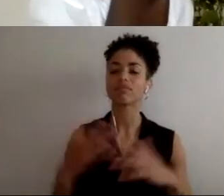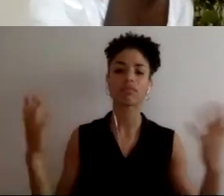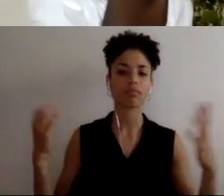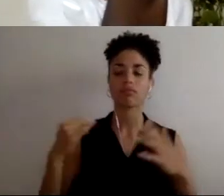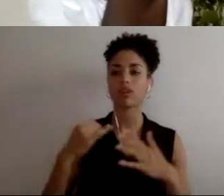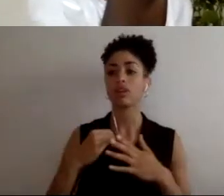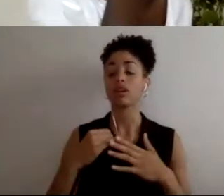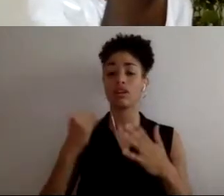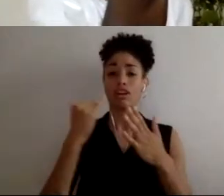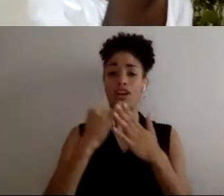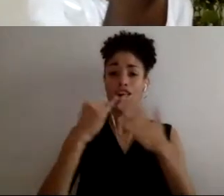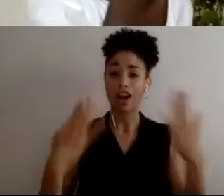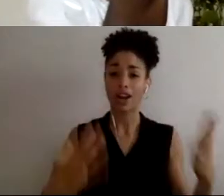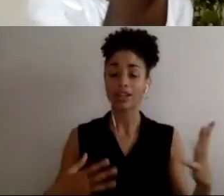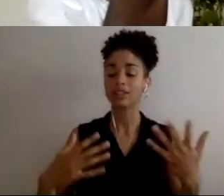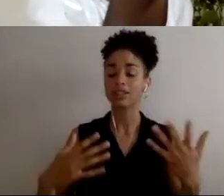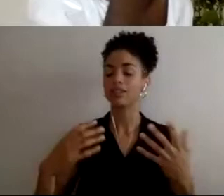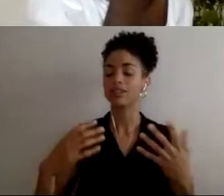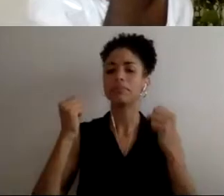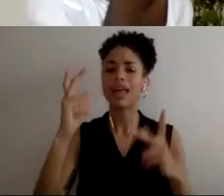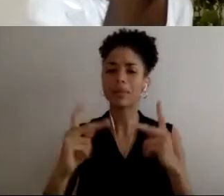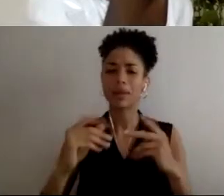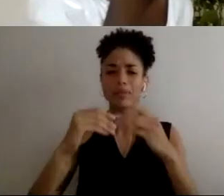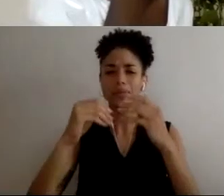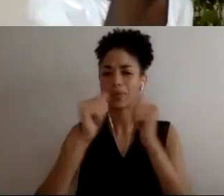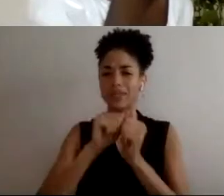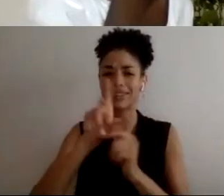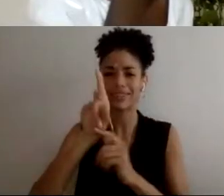people with disabilities who have different ways of thinking, their own talents